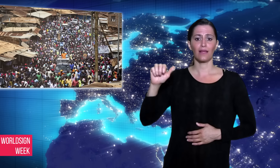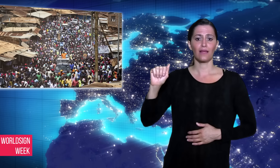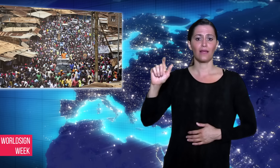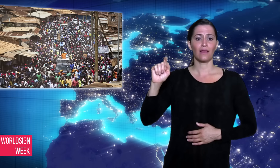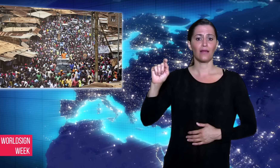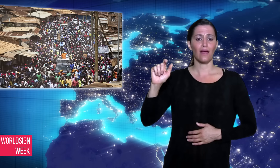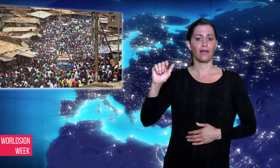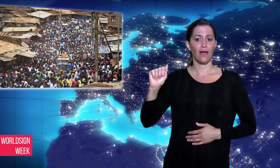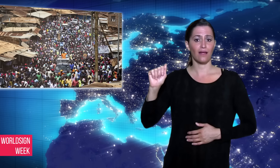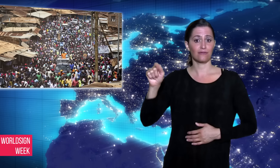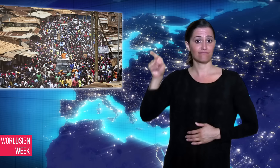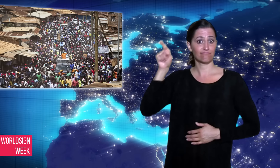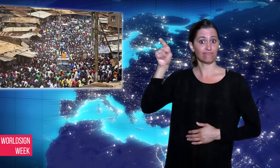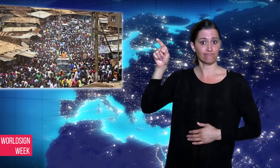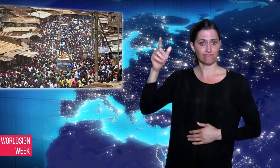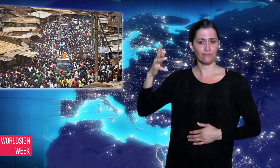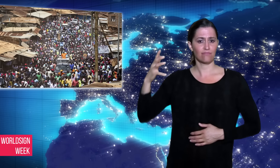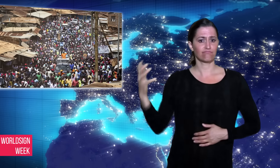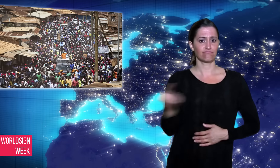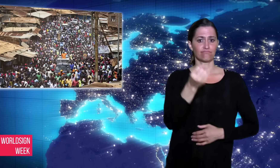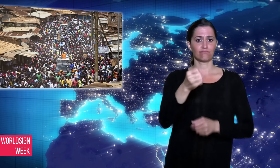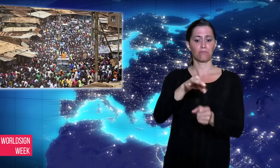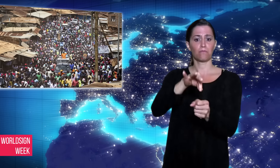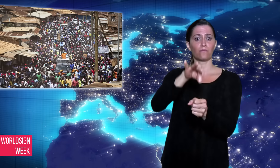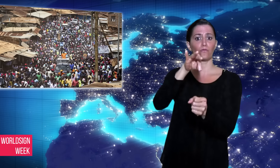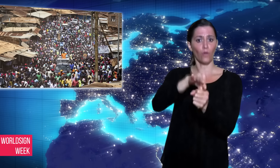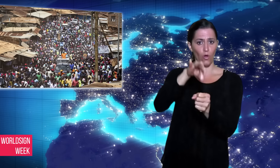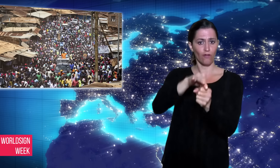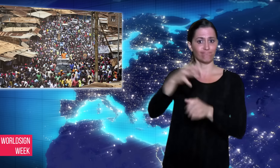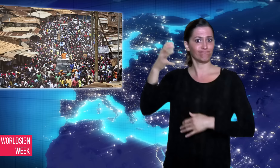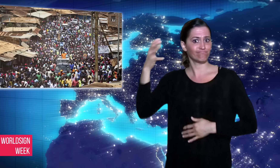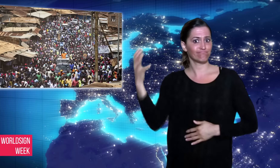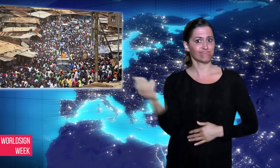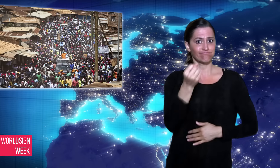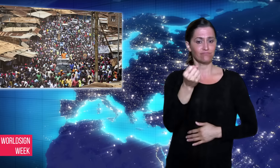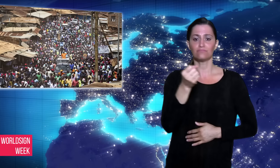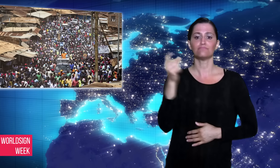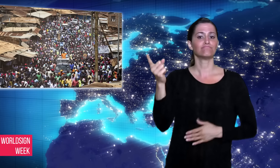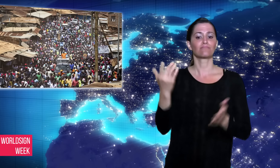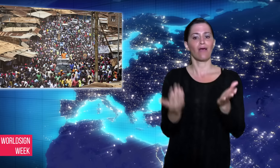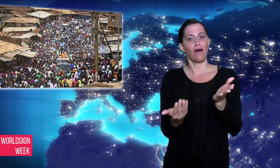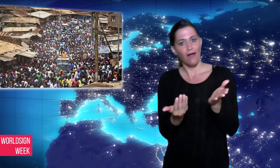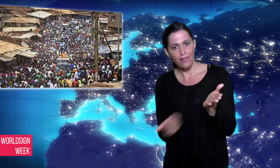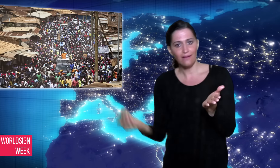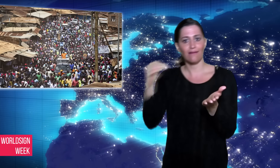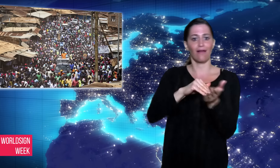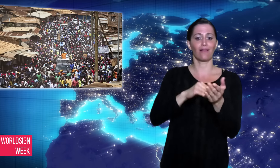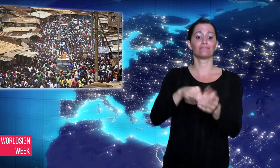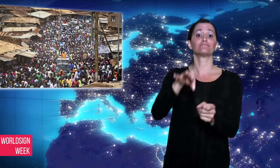President Uhuru Kenyatta’s election win